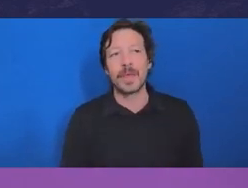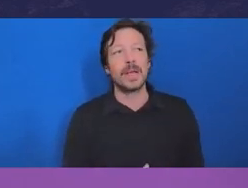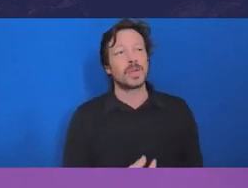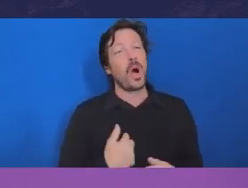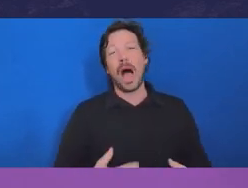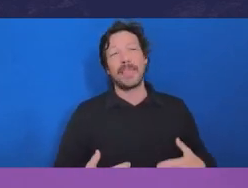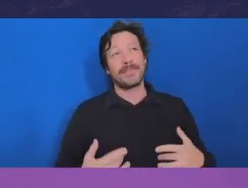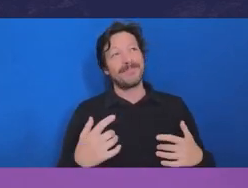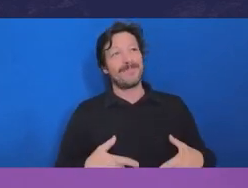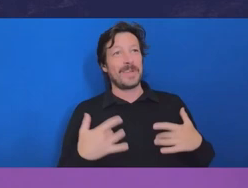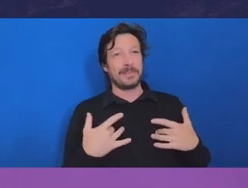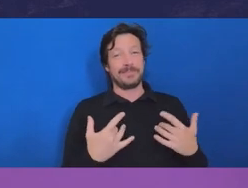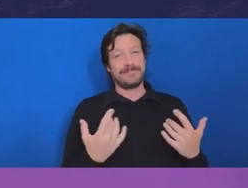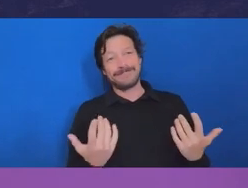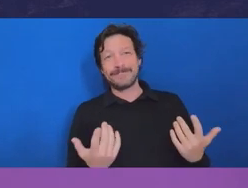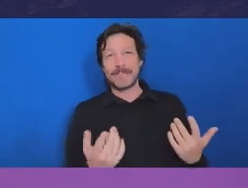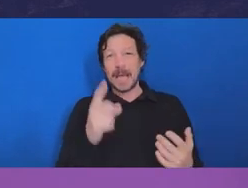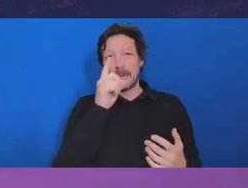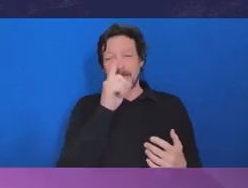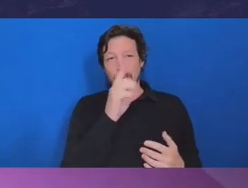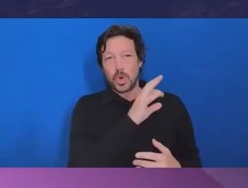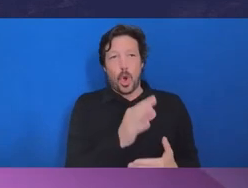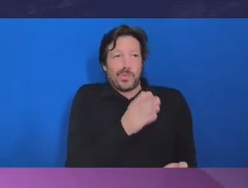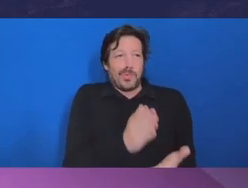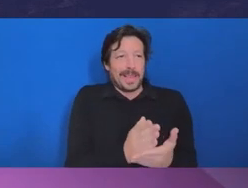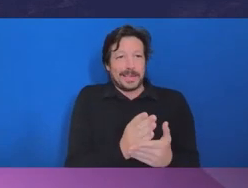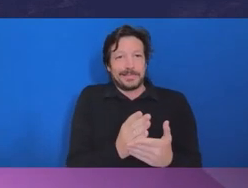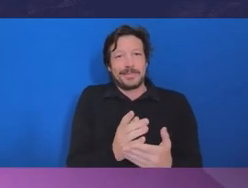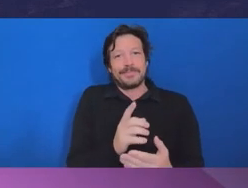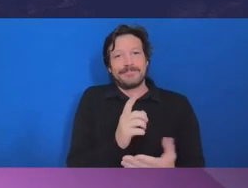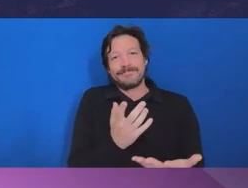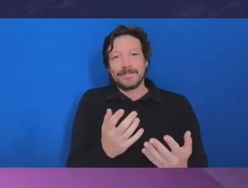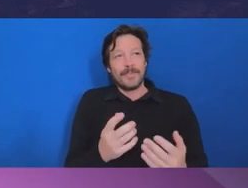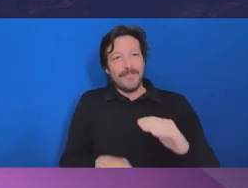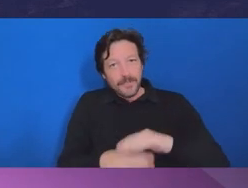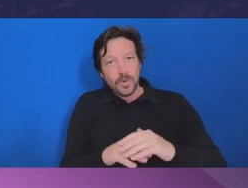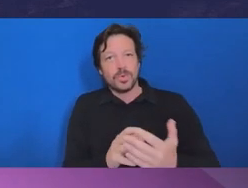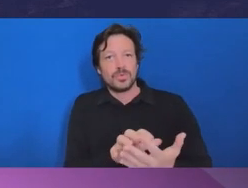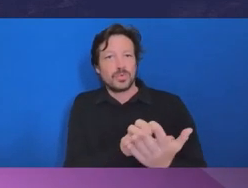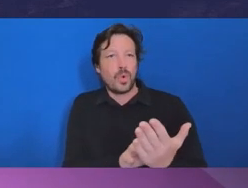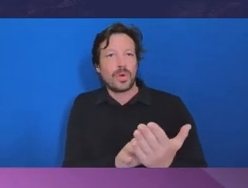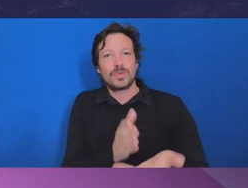in the way that we frame our advice to government, and surely others have a view on that.